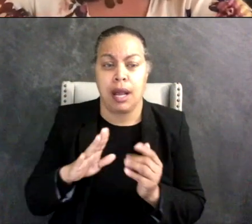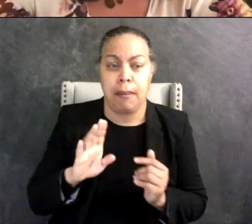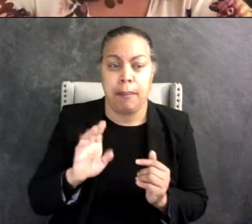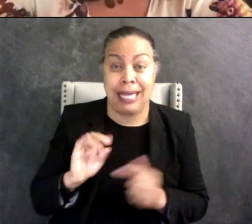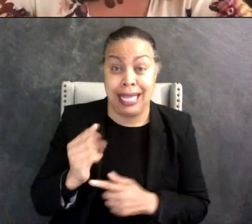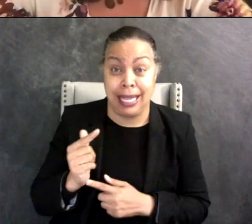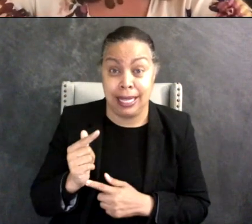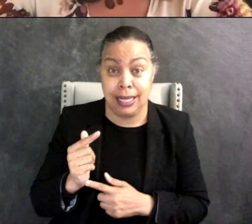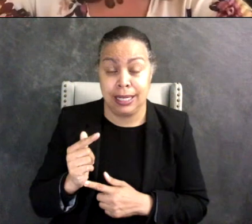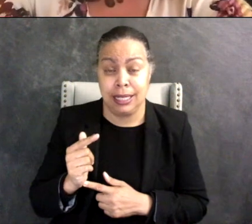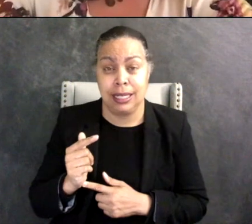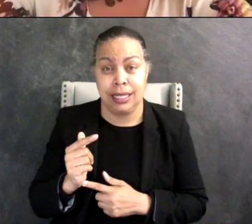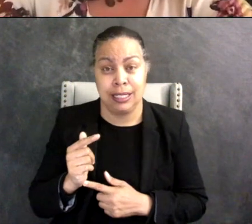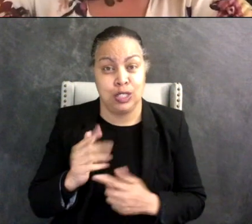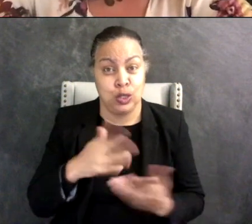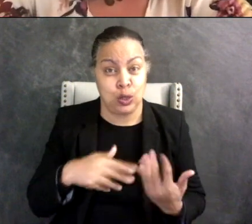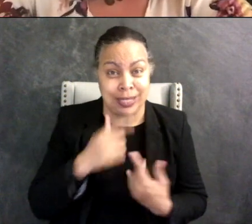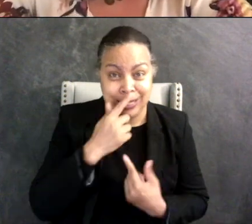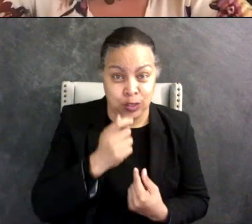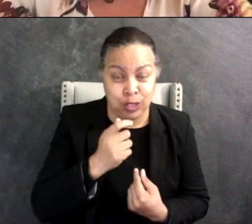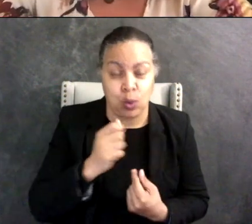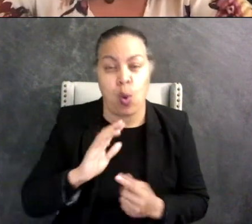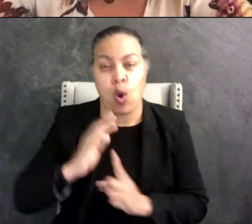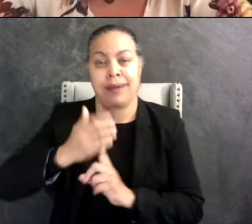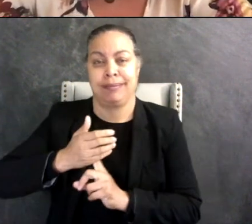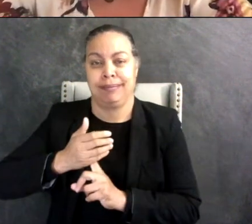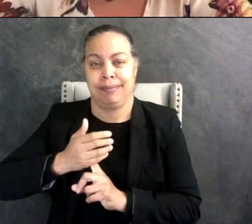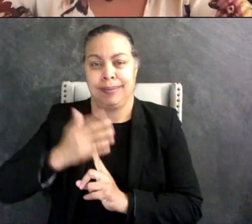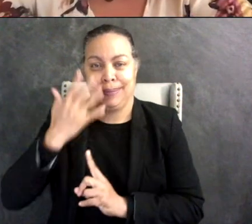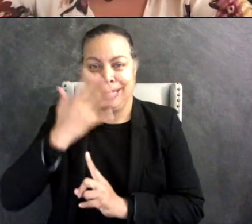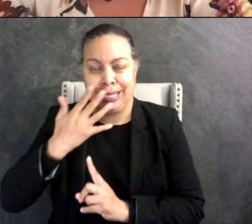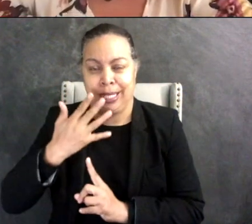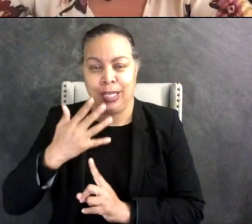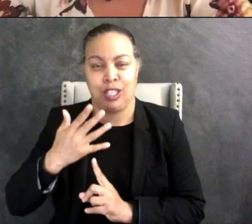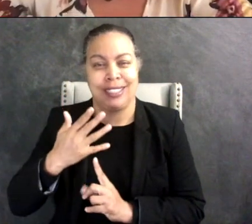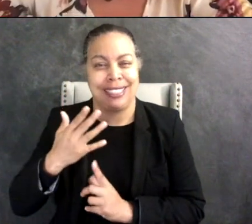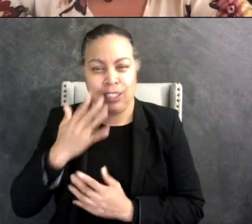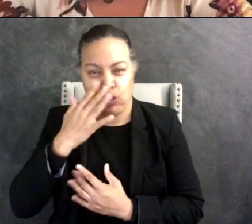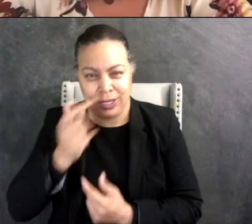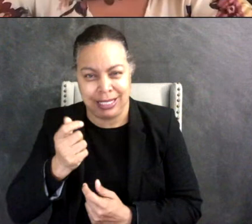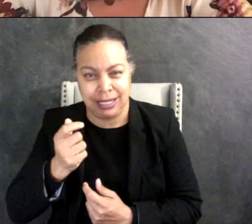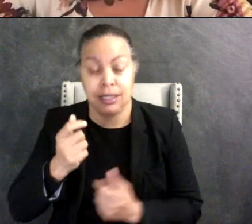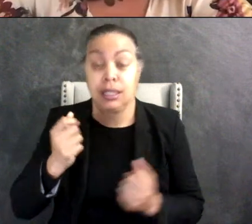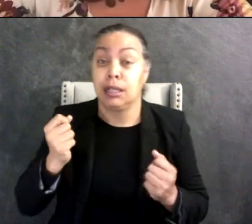socially interested and many autistic people show you know social interests differently